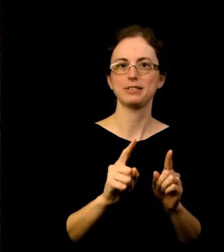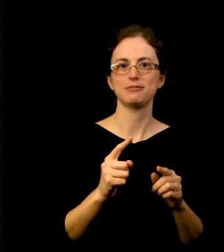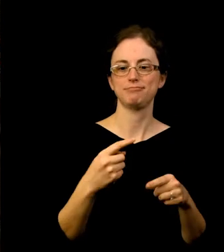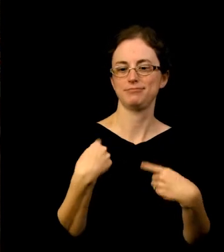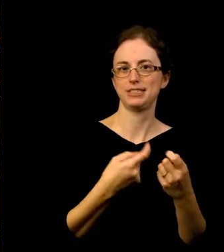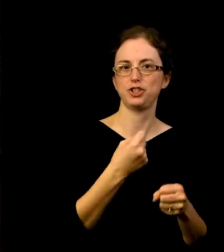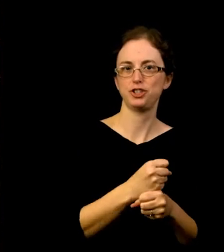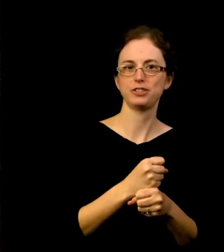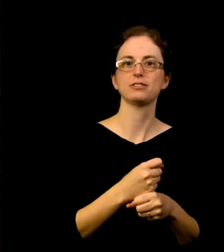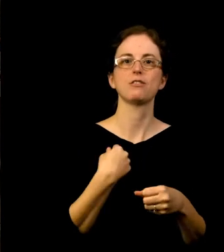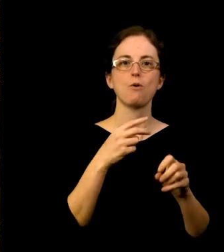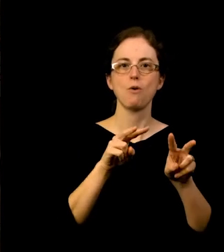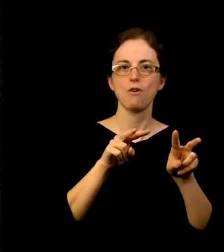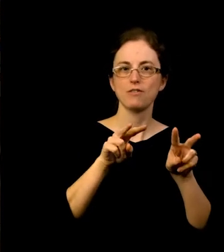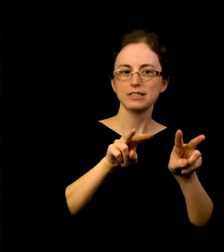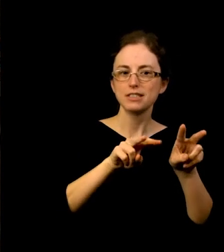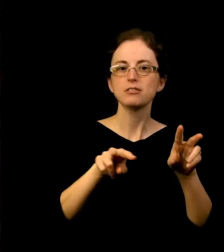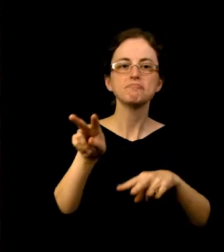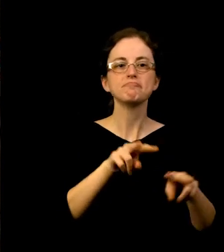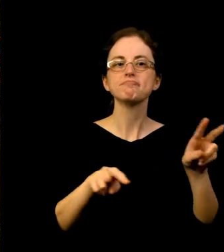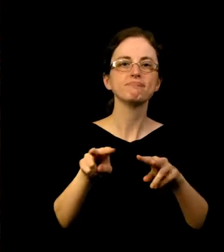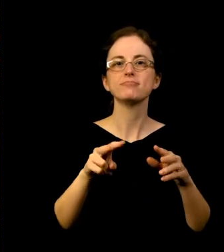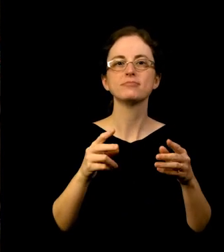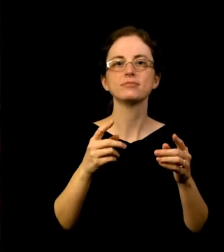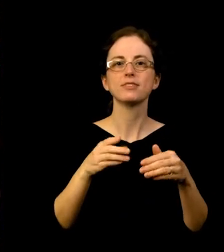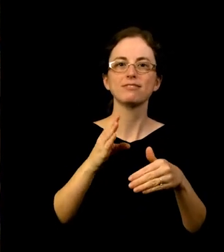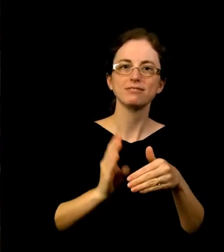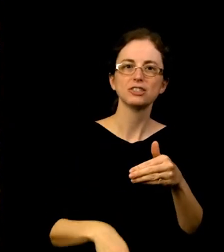the completion of the Rental Sales Gallery's fall show.